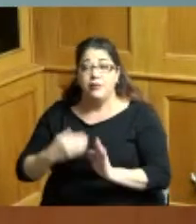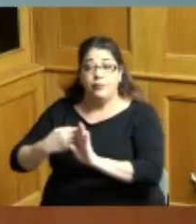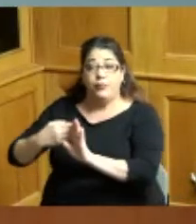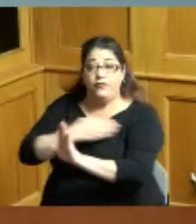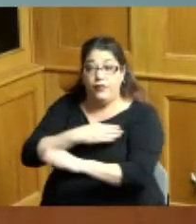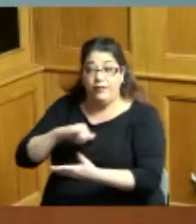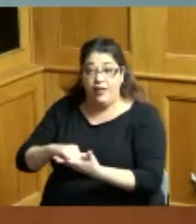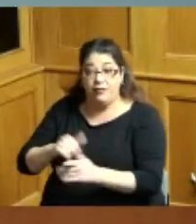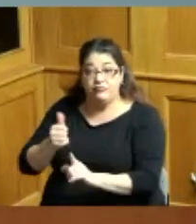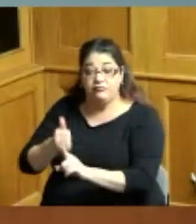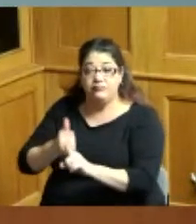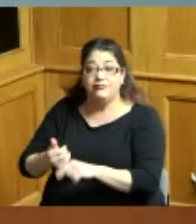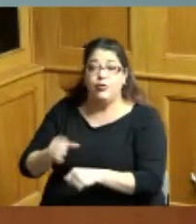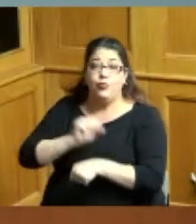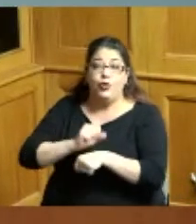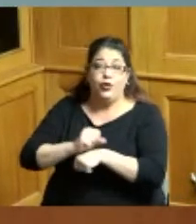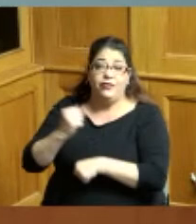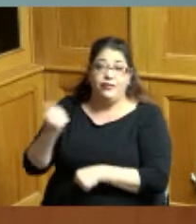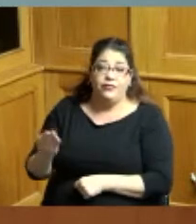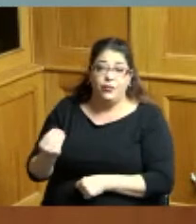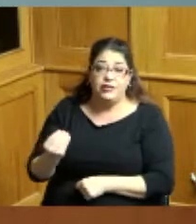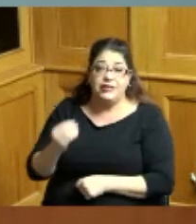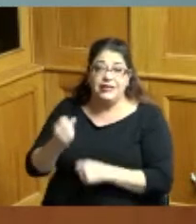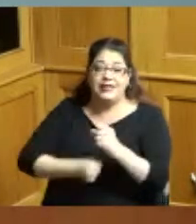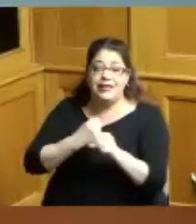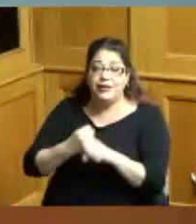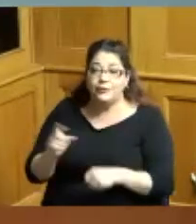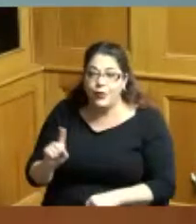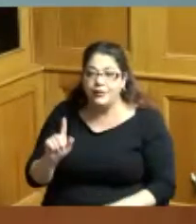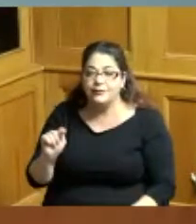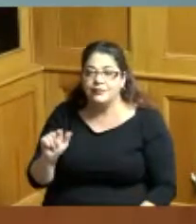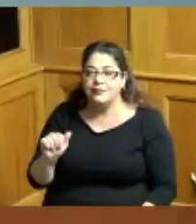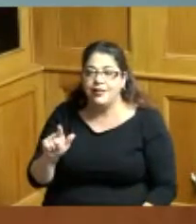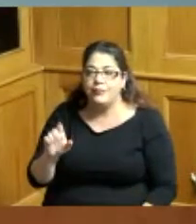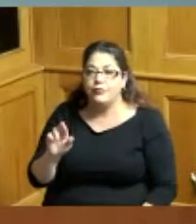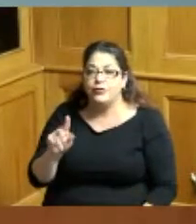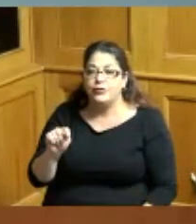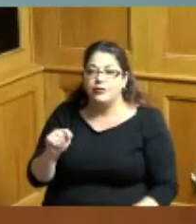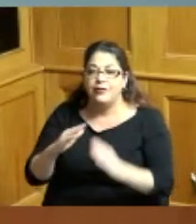worked for 14 years at the Talbert House using her education and credentials as a licensed